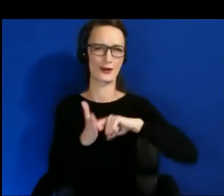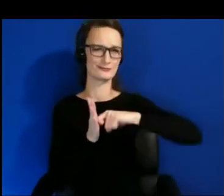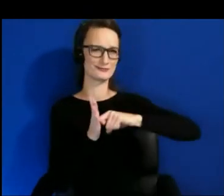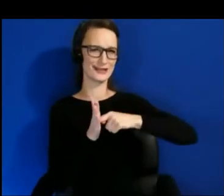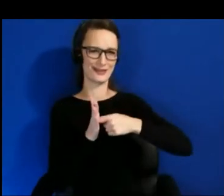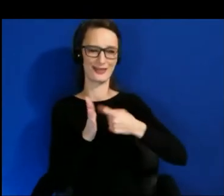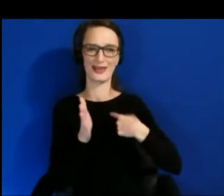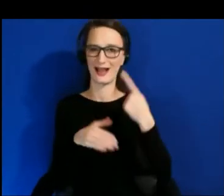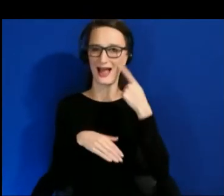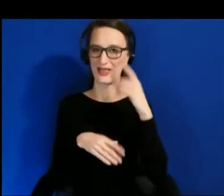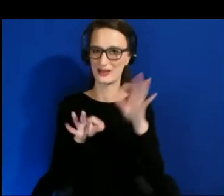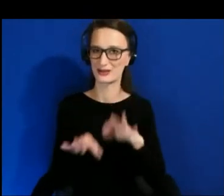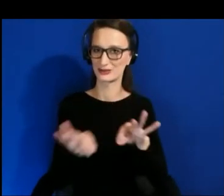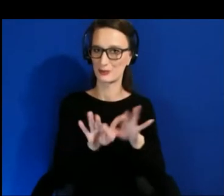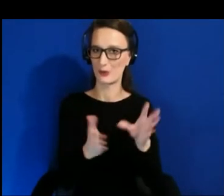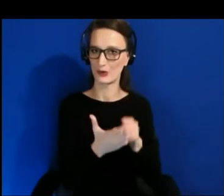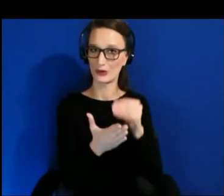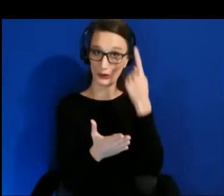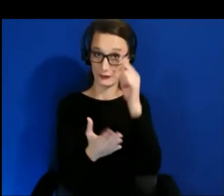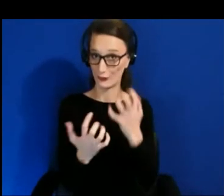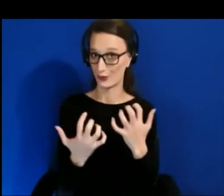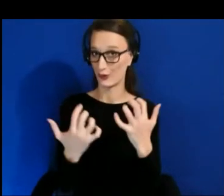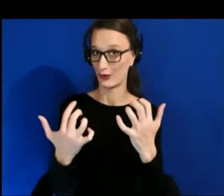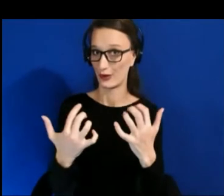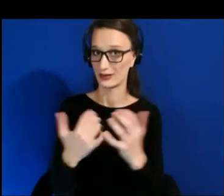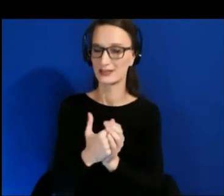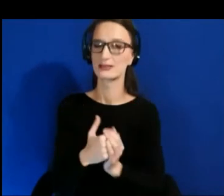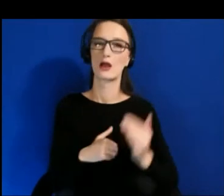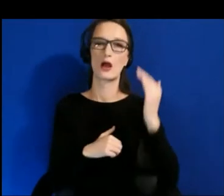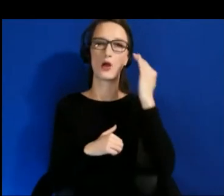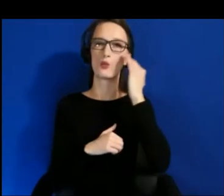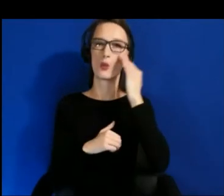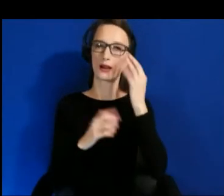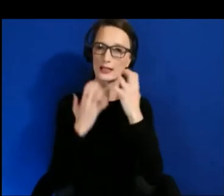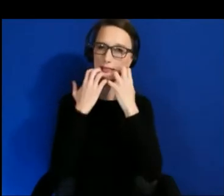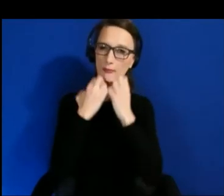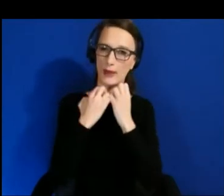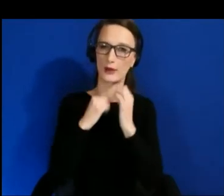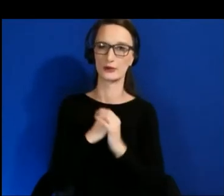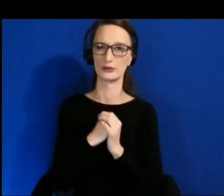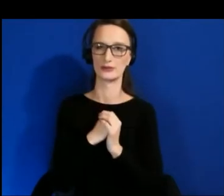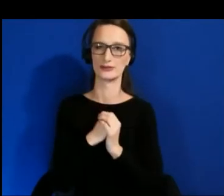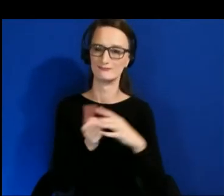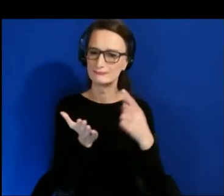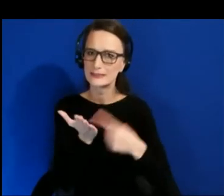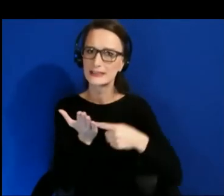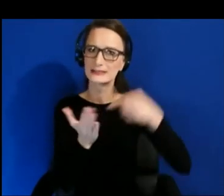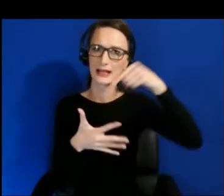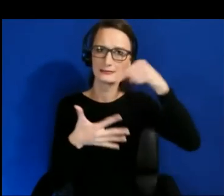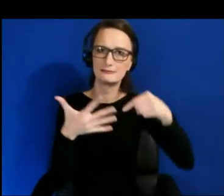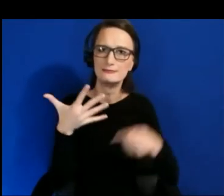for our audience is awareness matters, so talk about these things at the companies that you work for or work with.